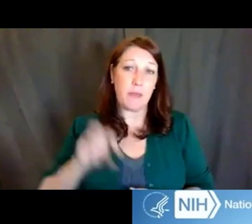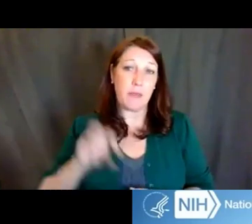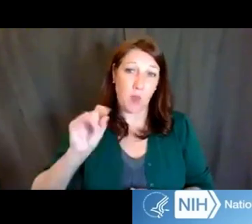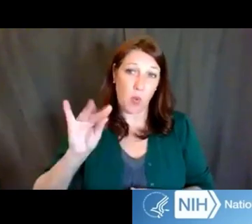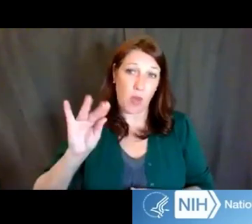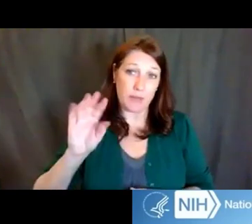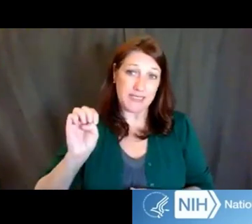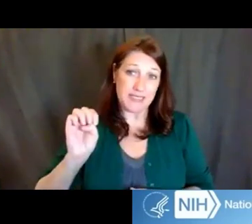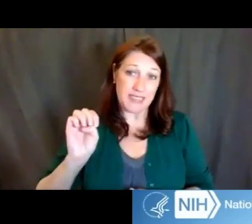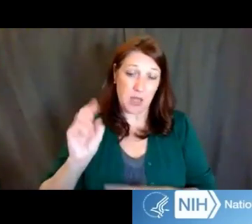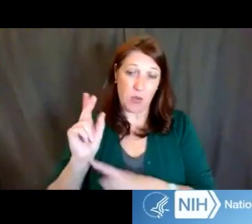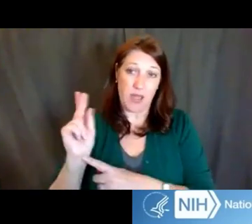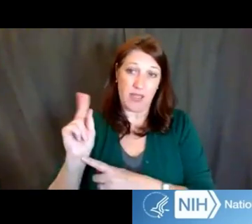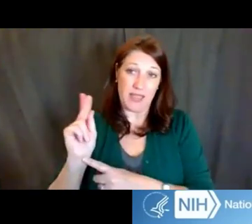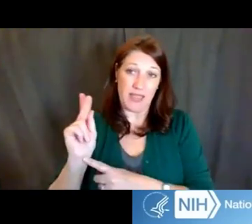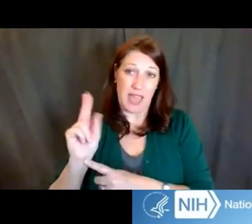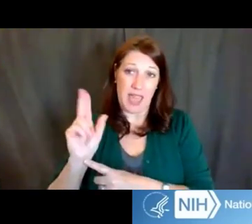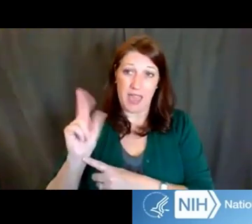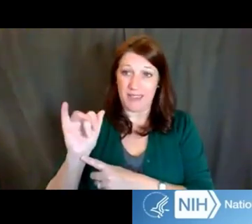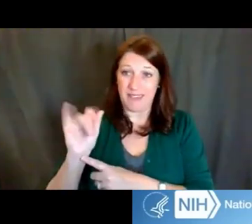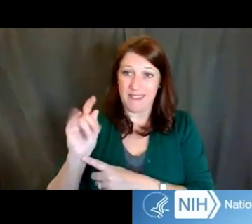or the K kiosk where you can look at --